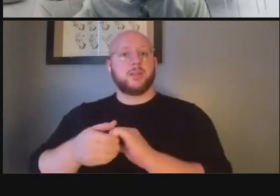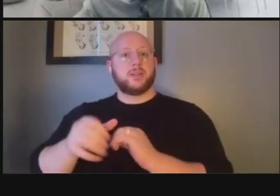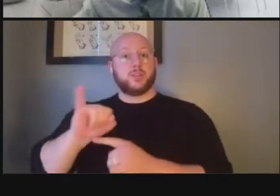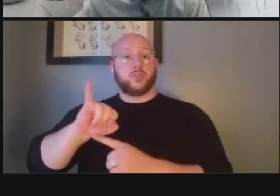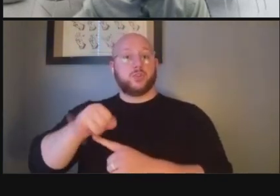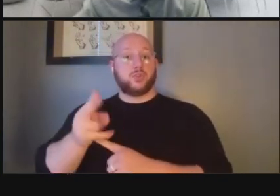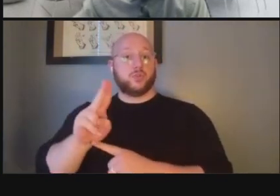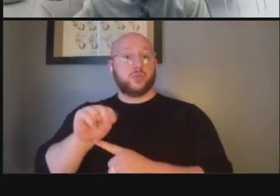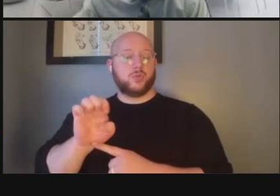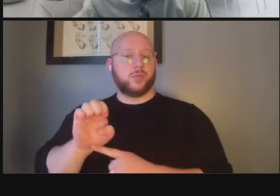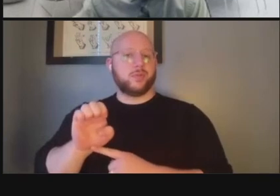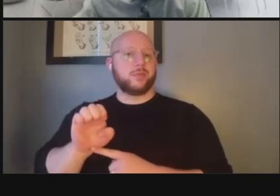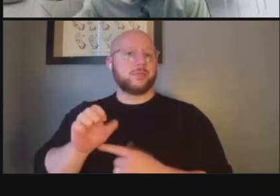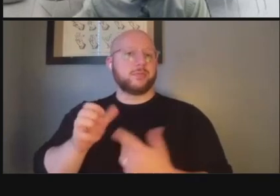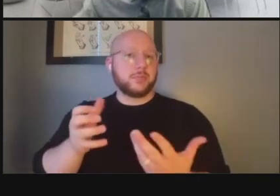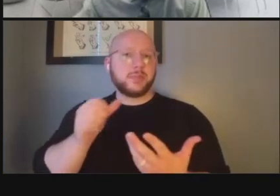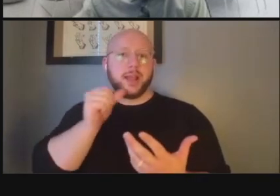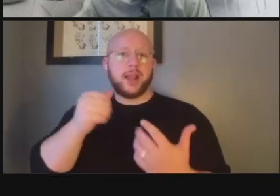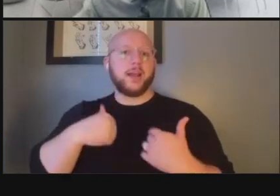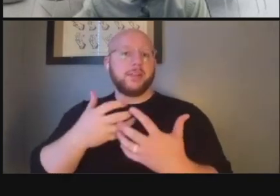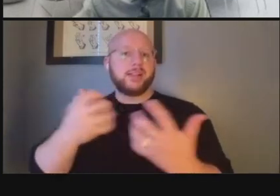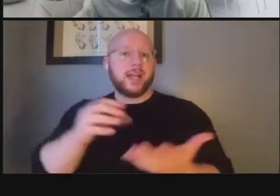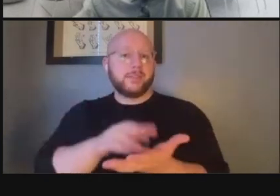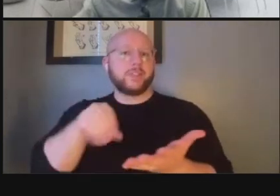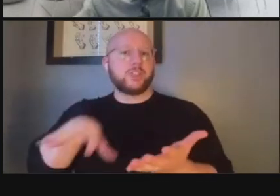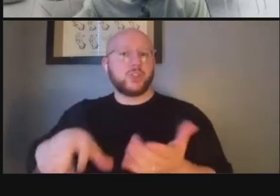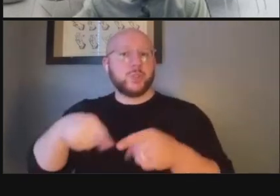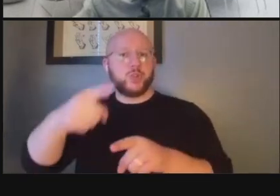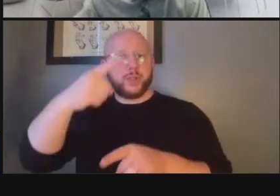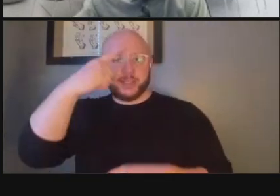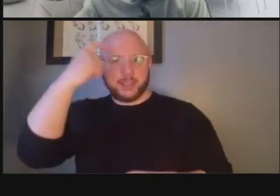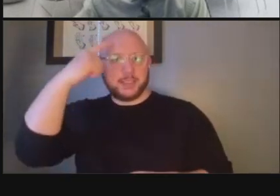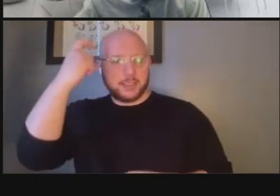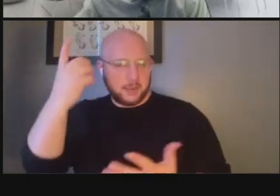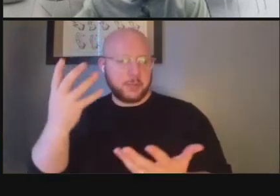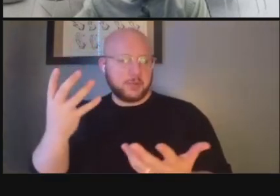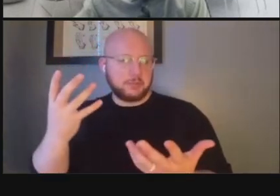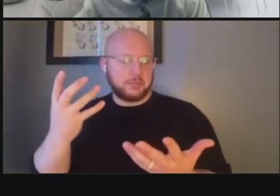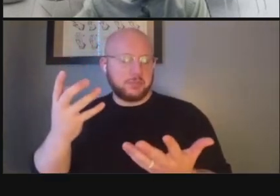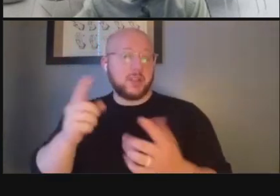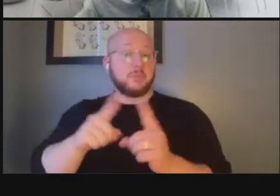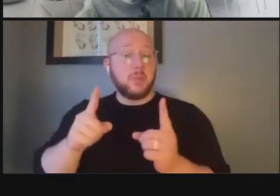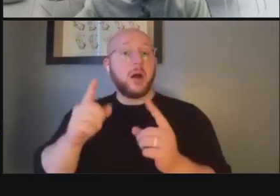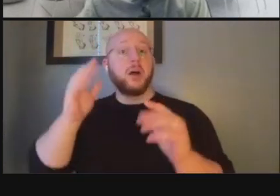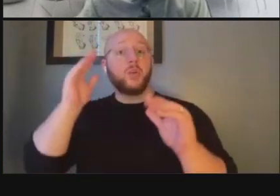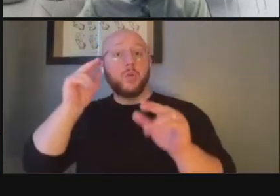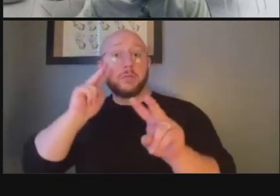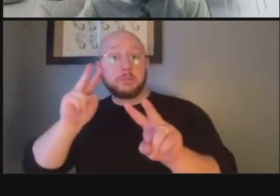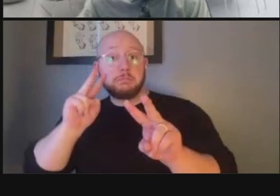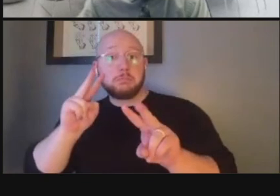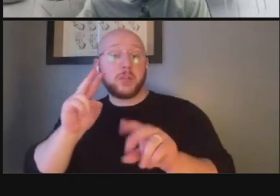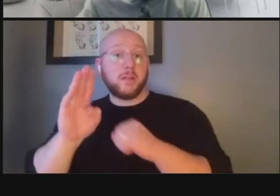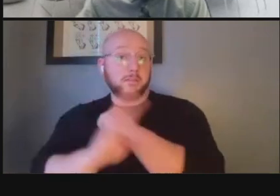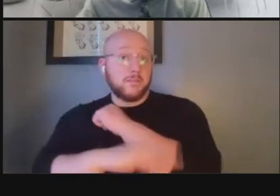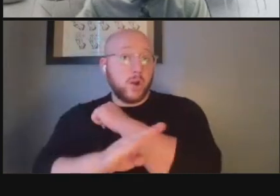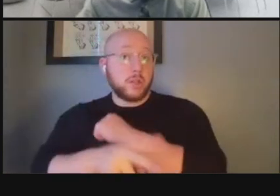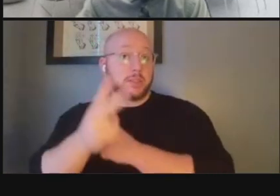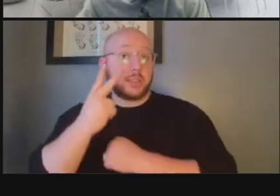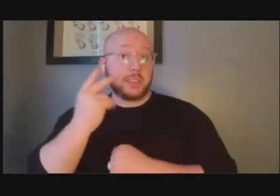you're not having as high population as you would in the fall and spring semesters but hopefully in the fall we'll get more of that with the design charade as well yes